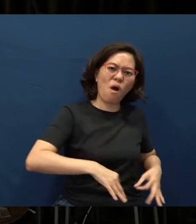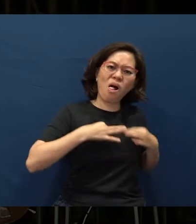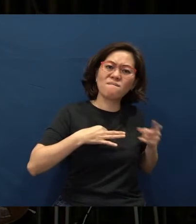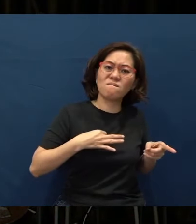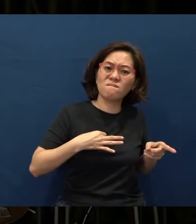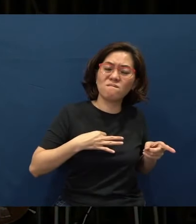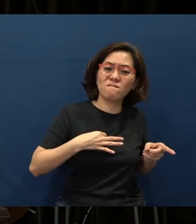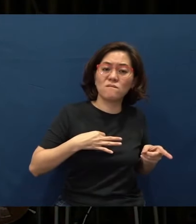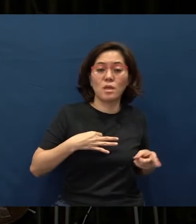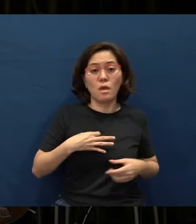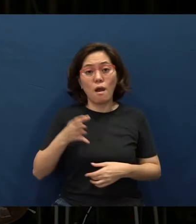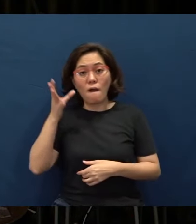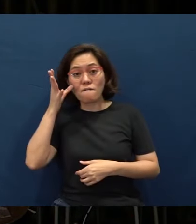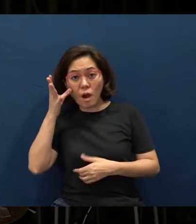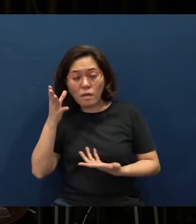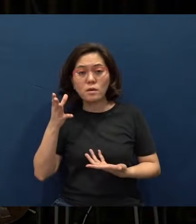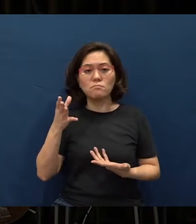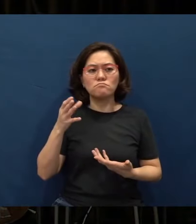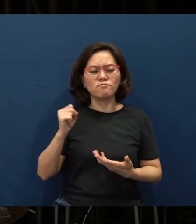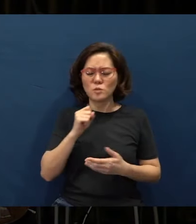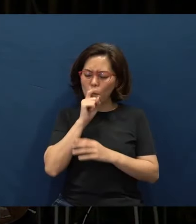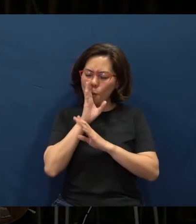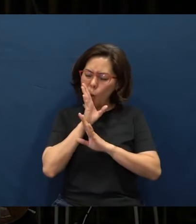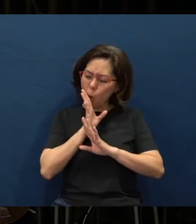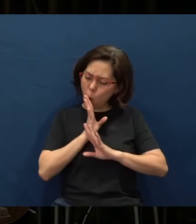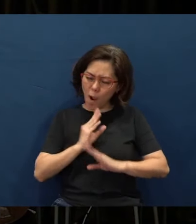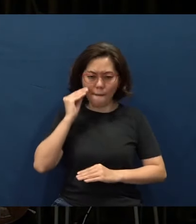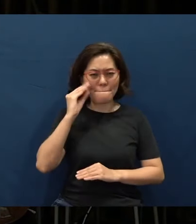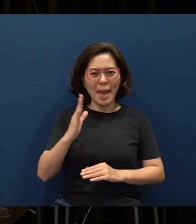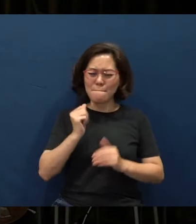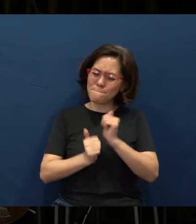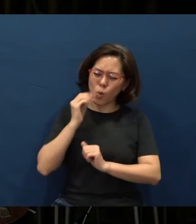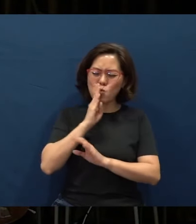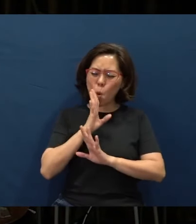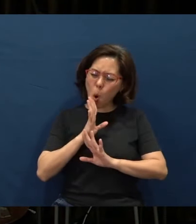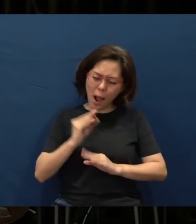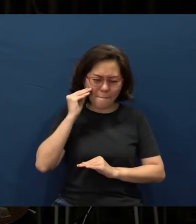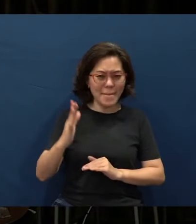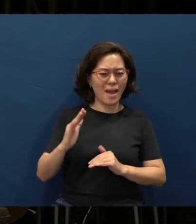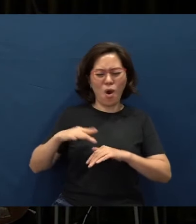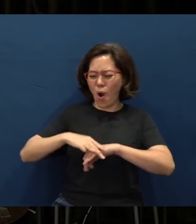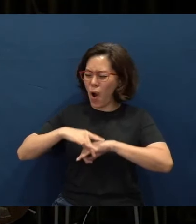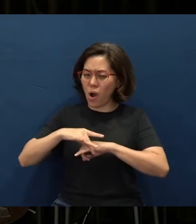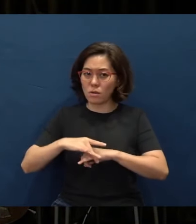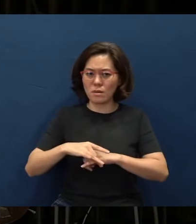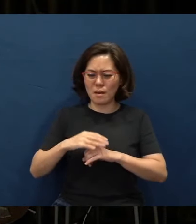And you know, the father, even though he was just like the quietest man on earth, a man of few words,